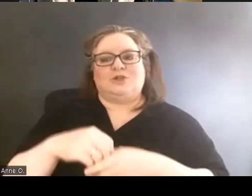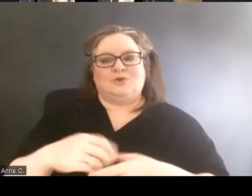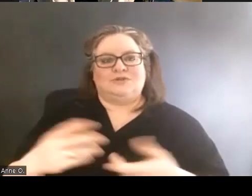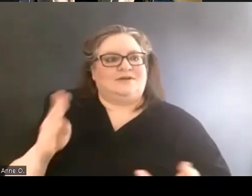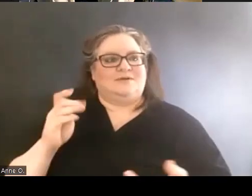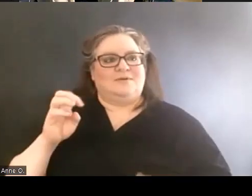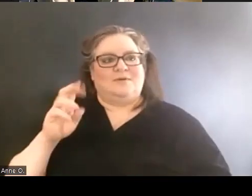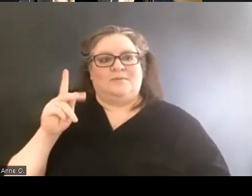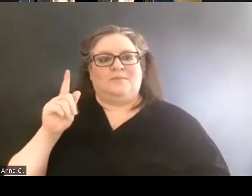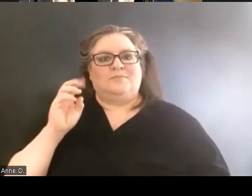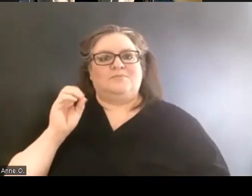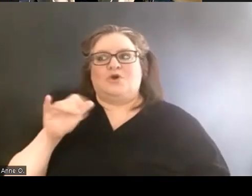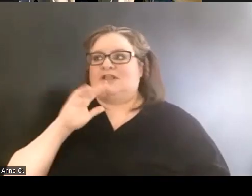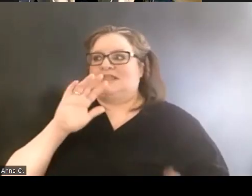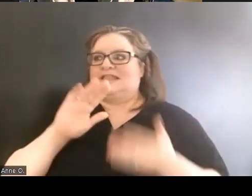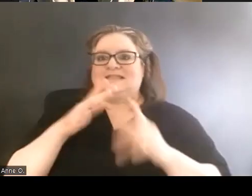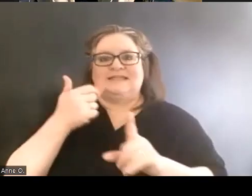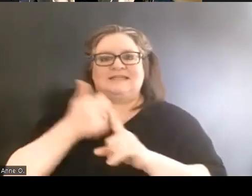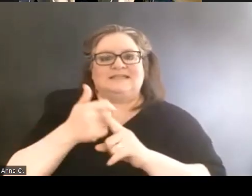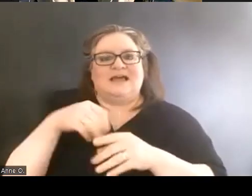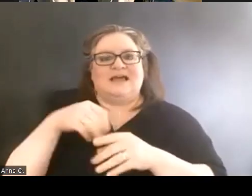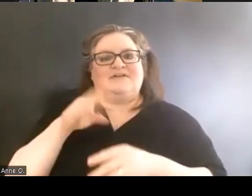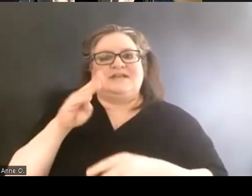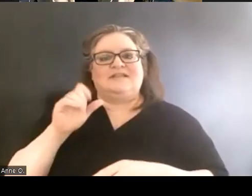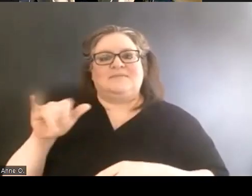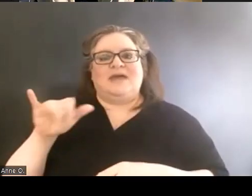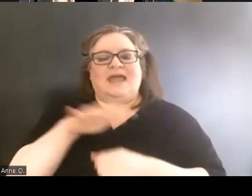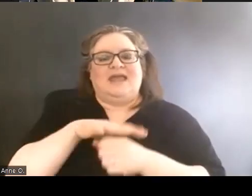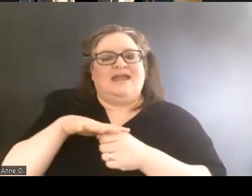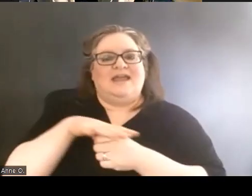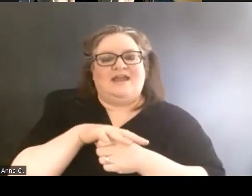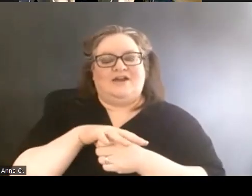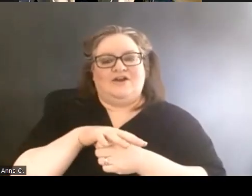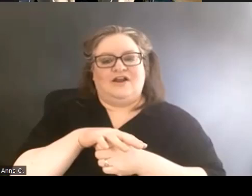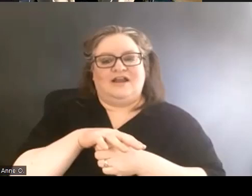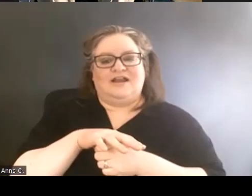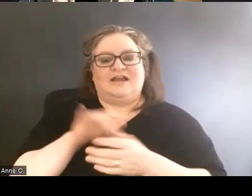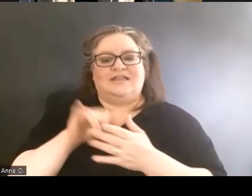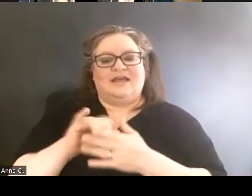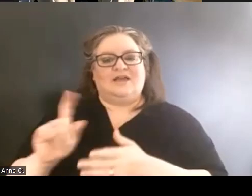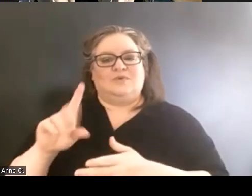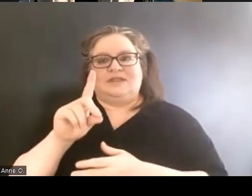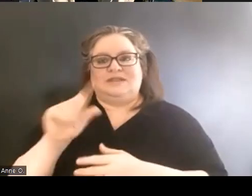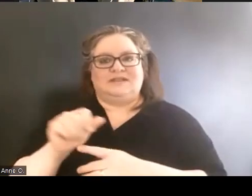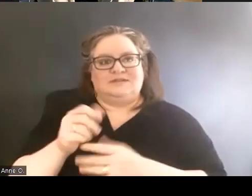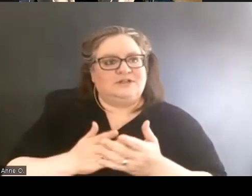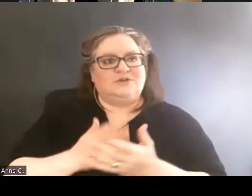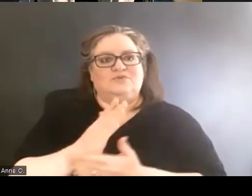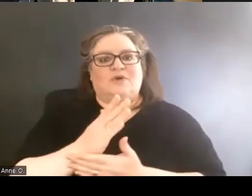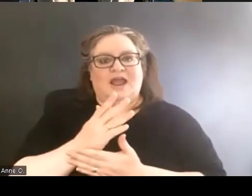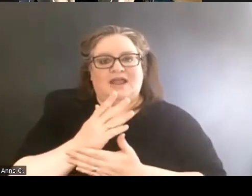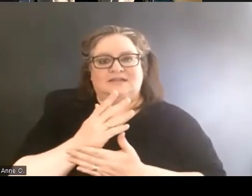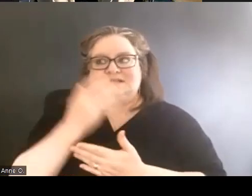Berkeley, the city itself and the Bay Area is where the disability rights movement originated.